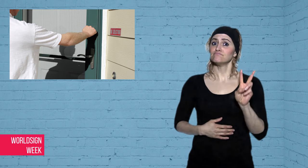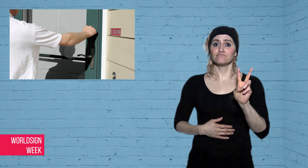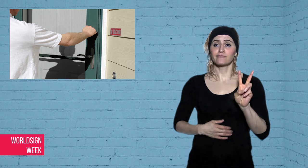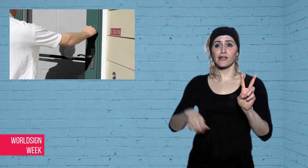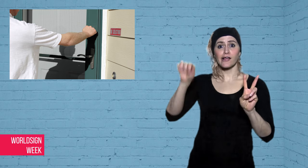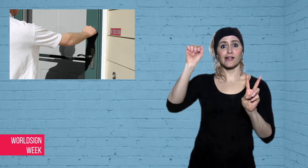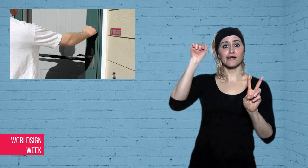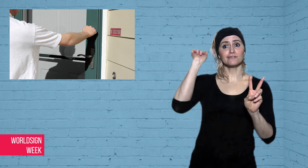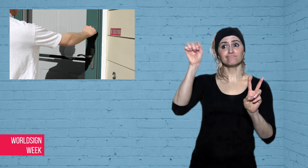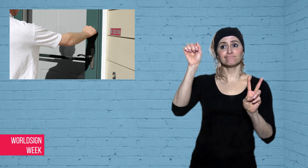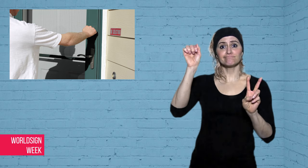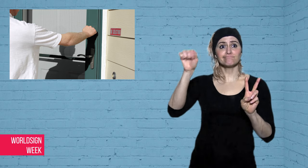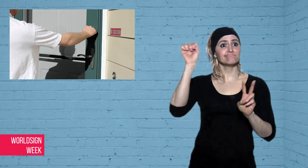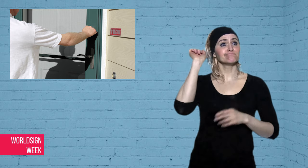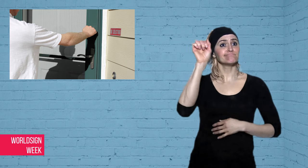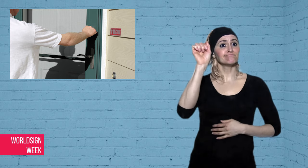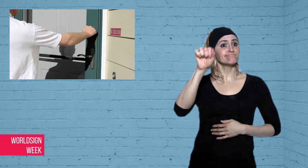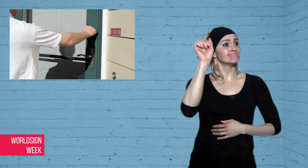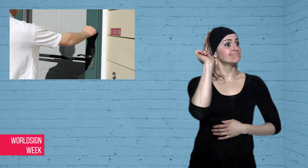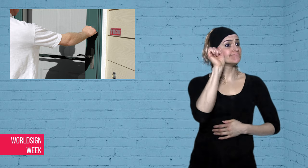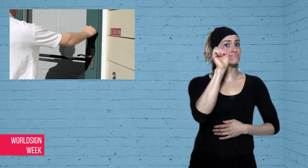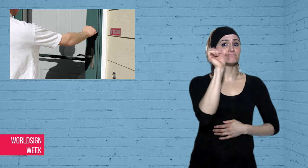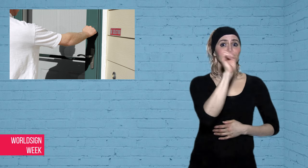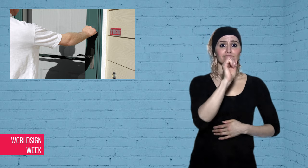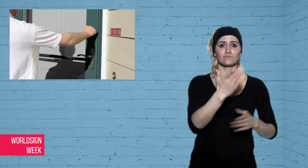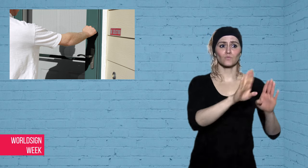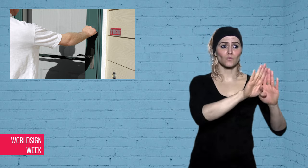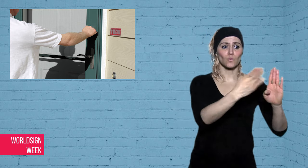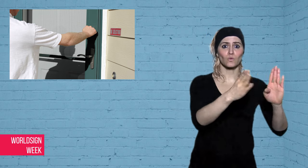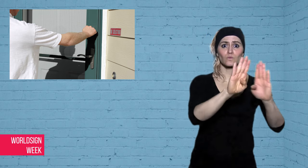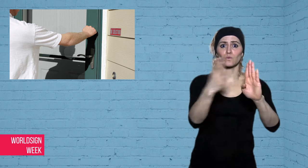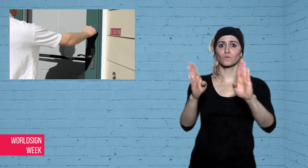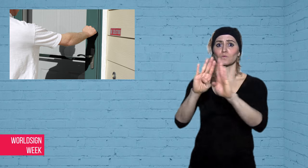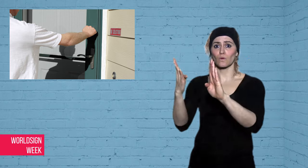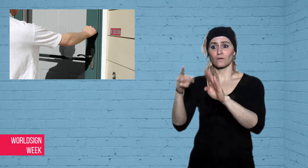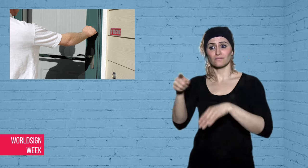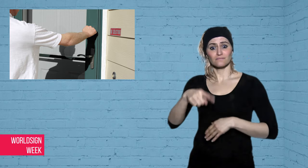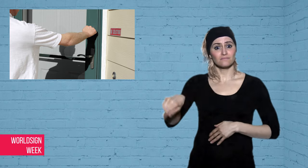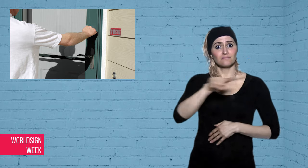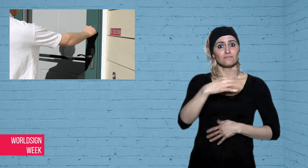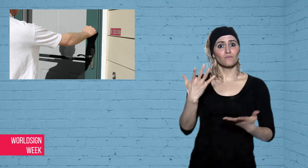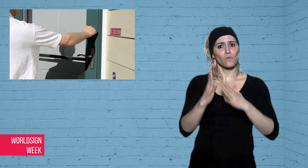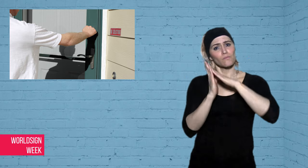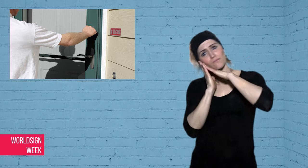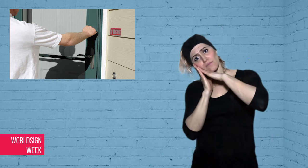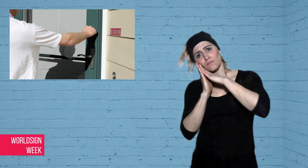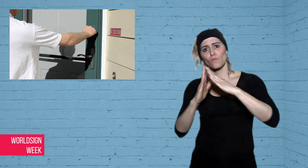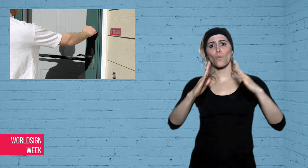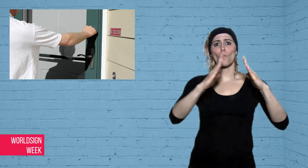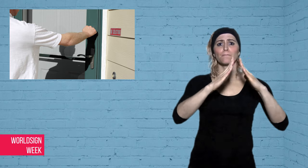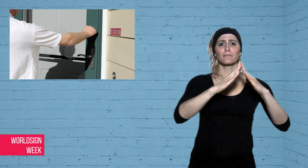residential homes with a sign saying